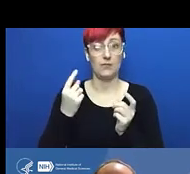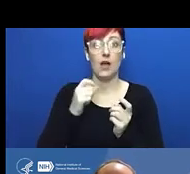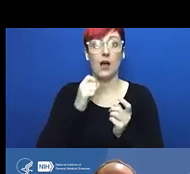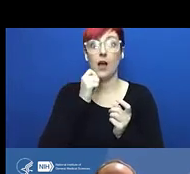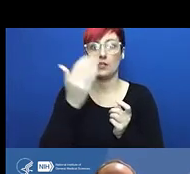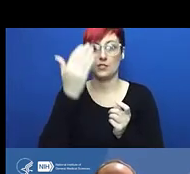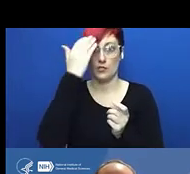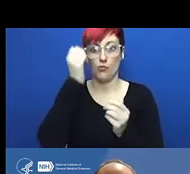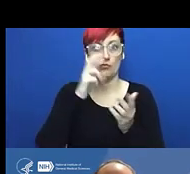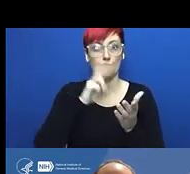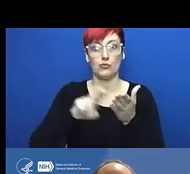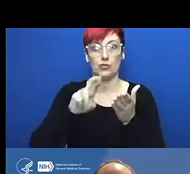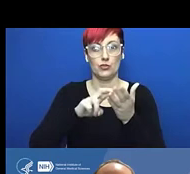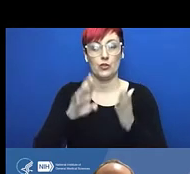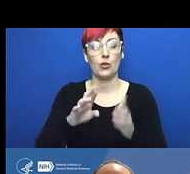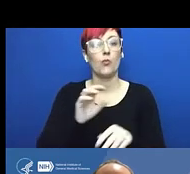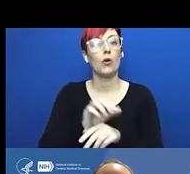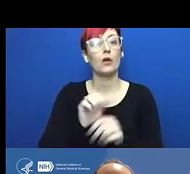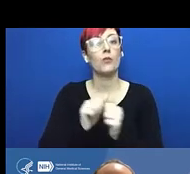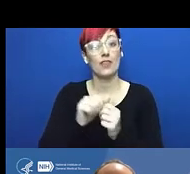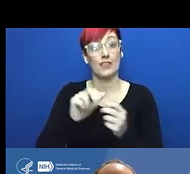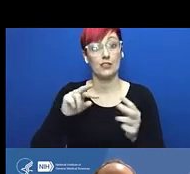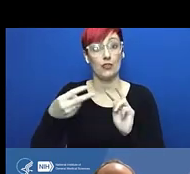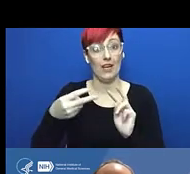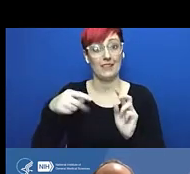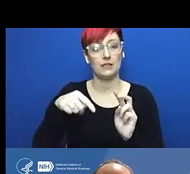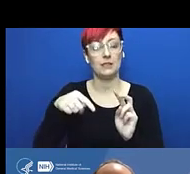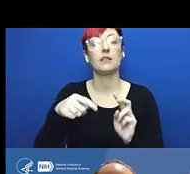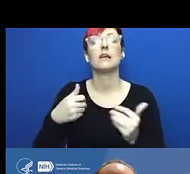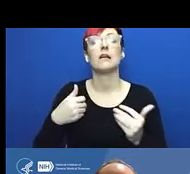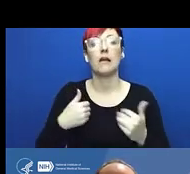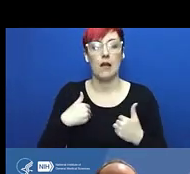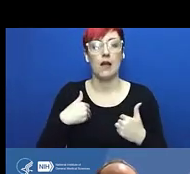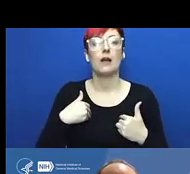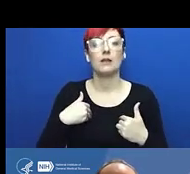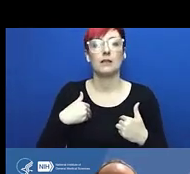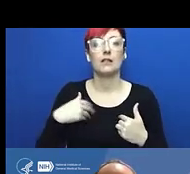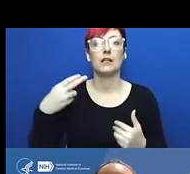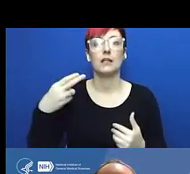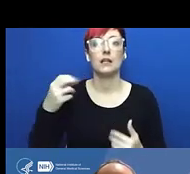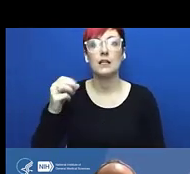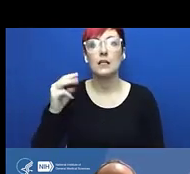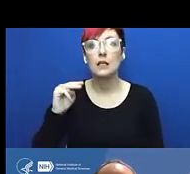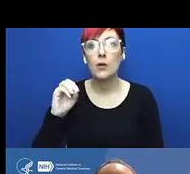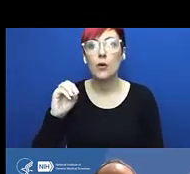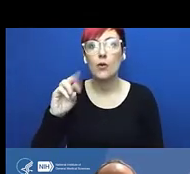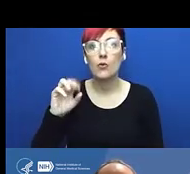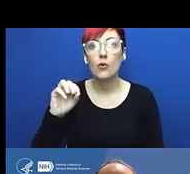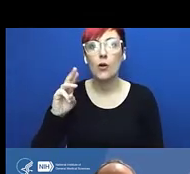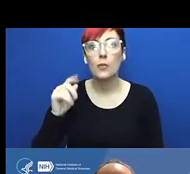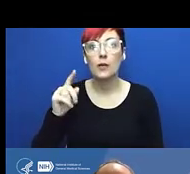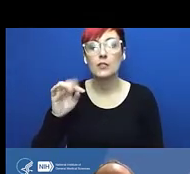and her clothes and skin caught fire and she was burned over a very significant fraction of her body,